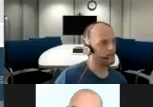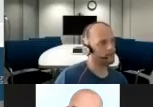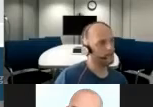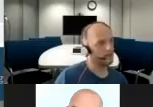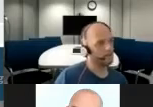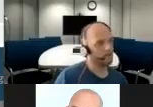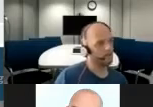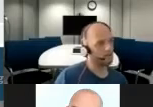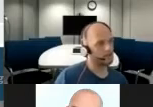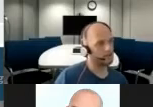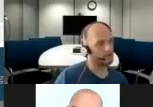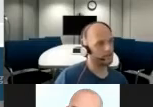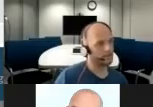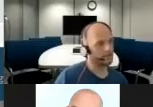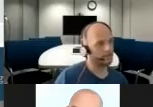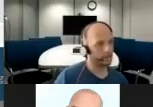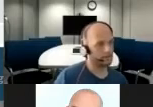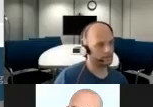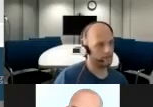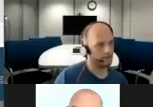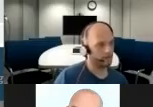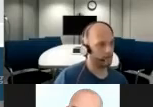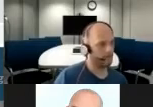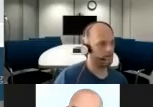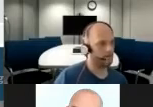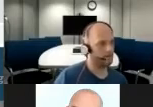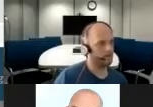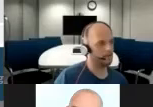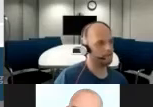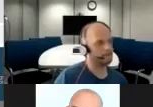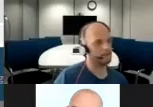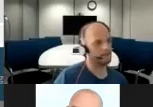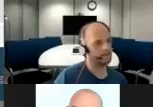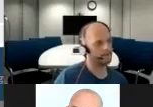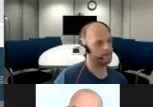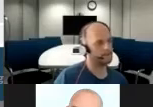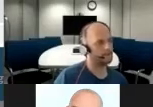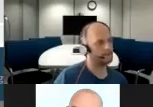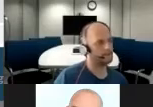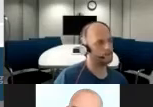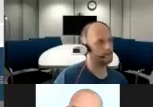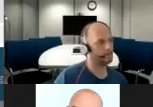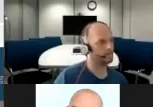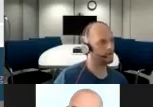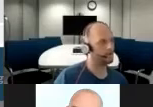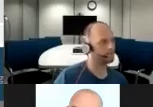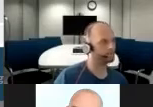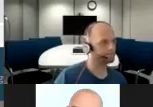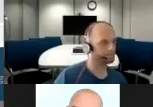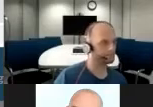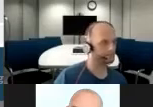and we can also see and adopt the fix that needs to be done here.